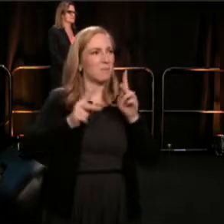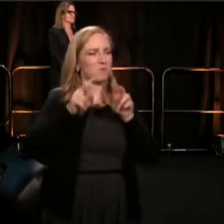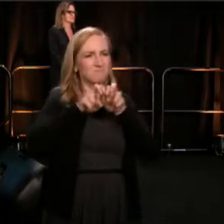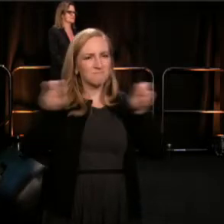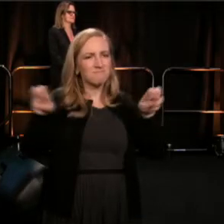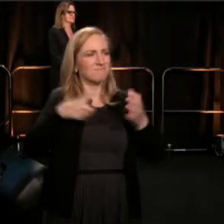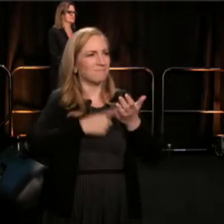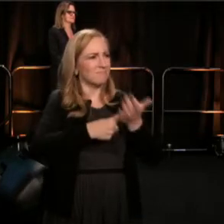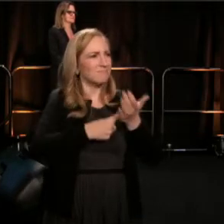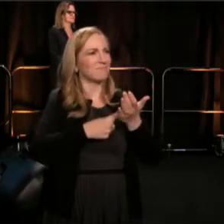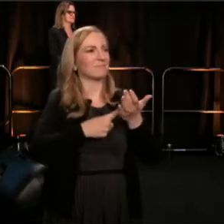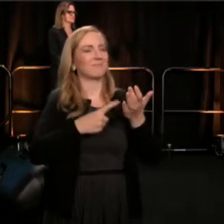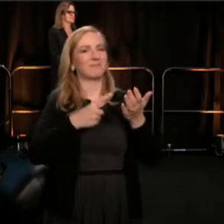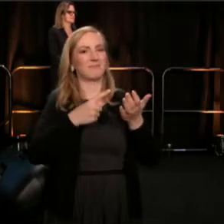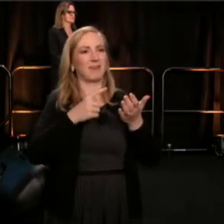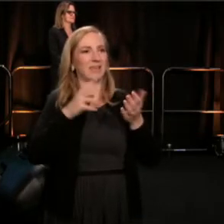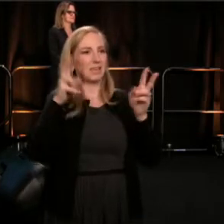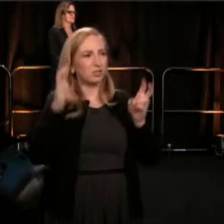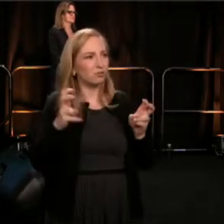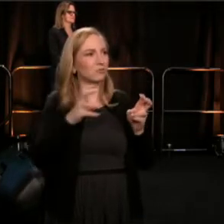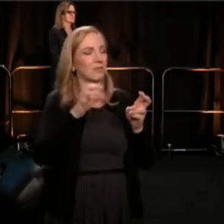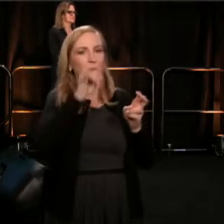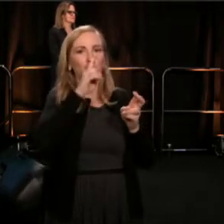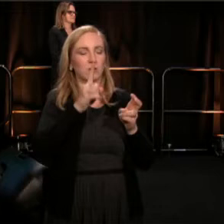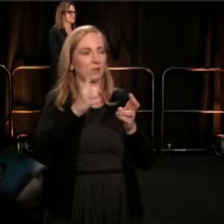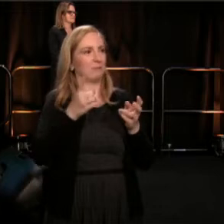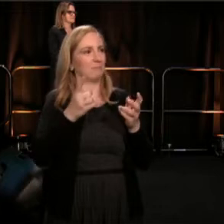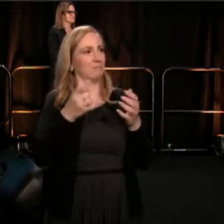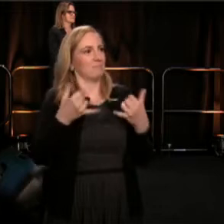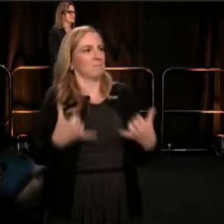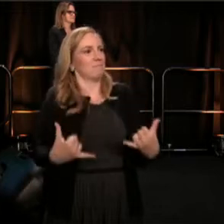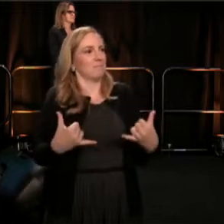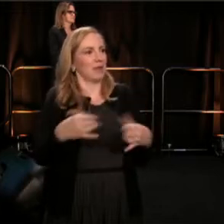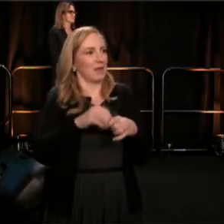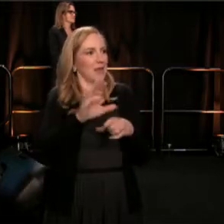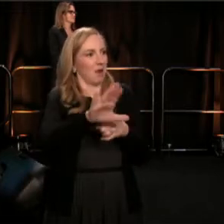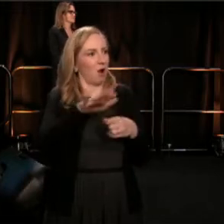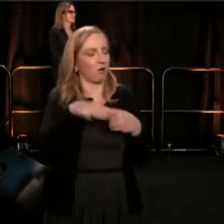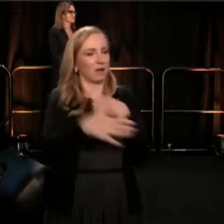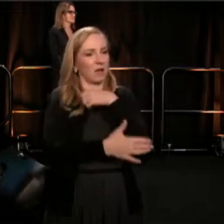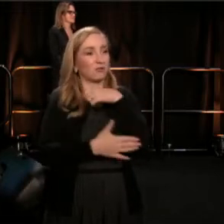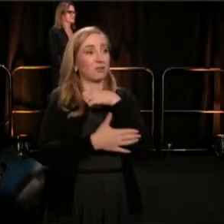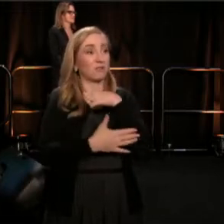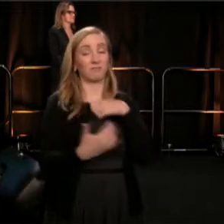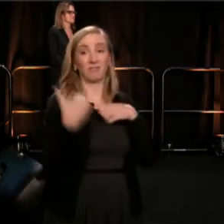that affected our community and our country. Last year, I went to Cleveland, and I got to see students